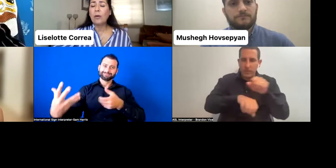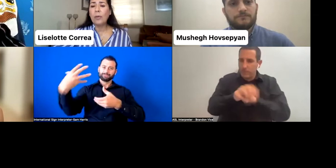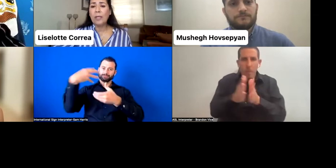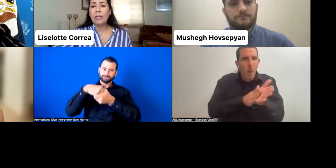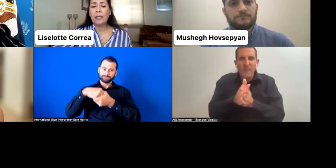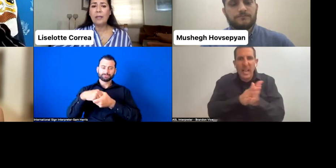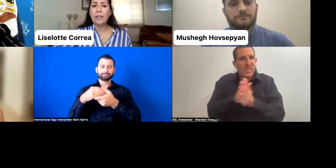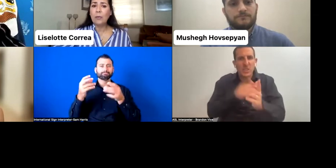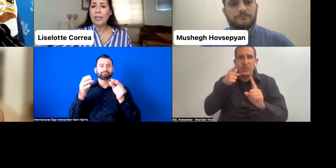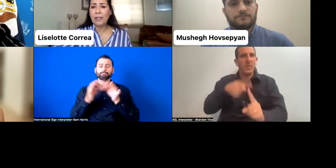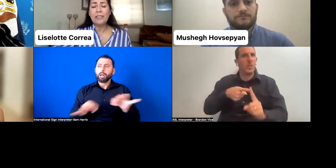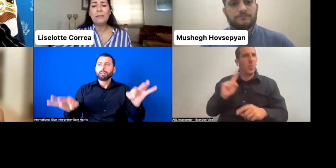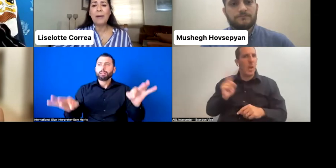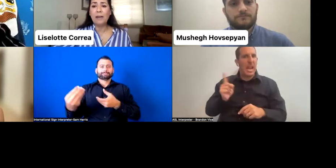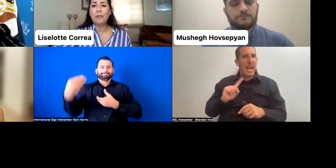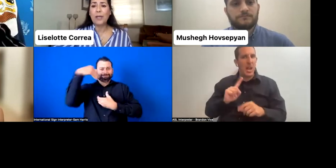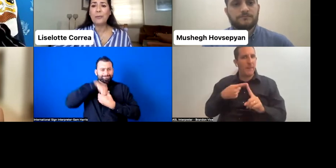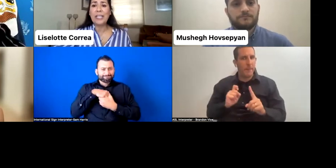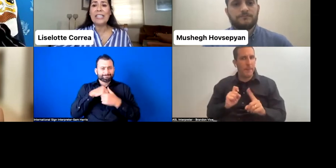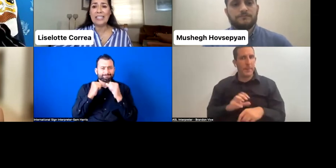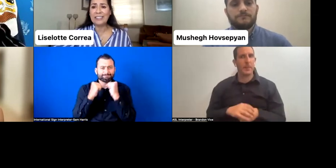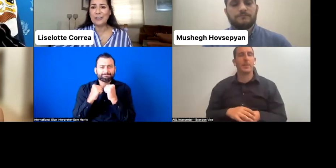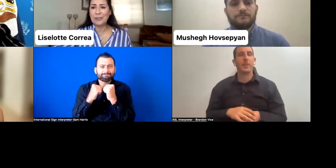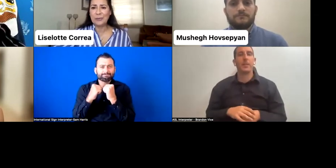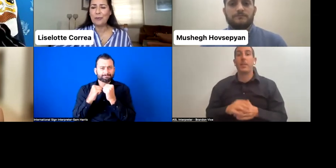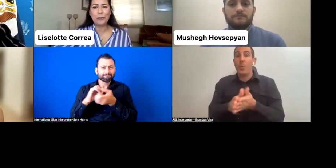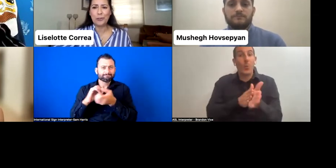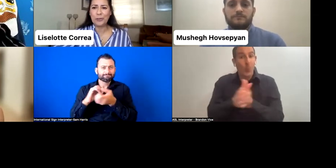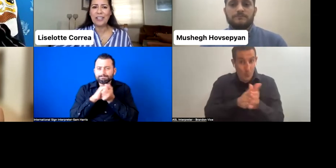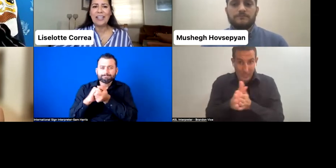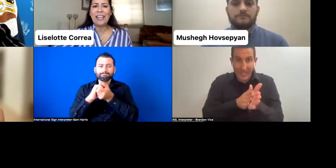Well, the will is part of what we need for sure.